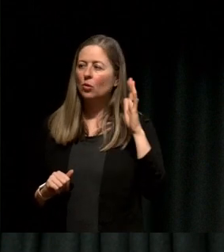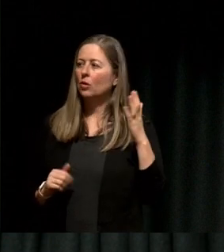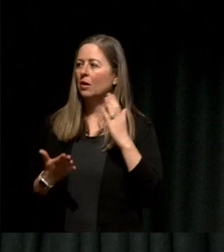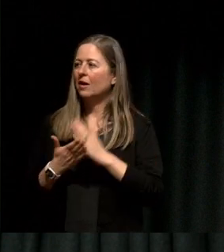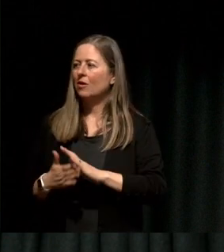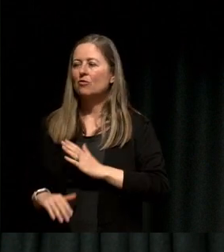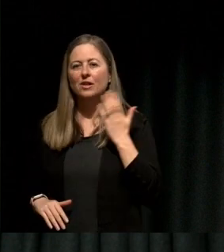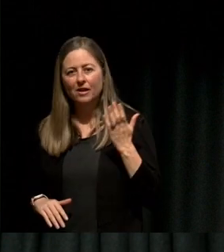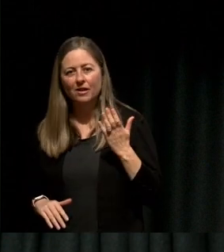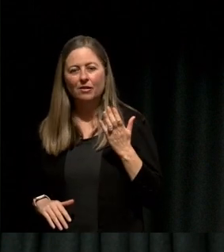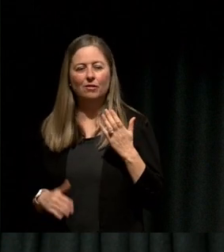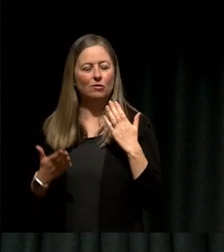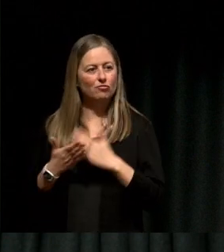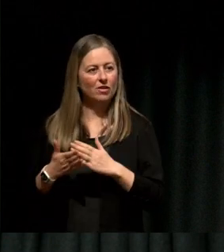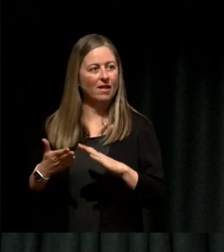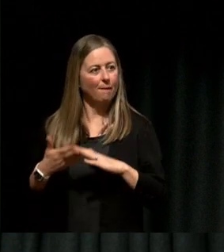and very helpful.